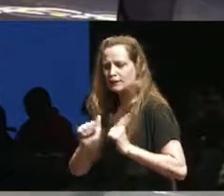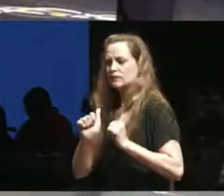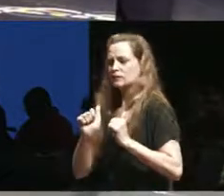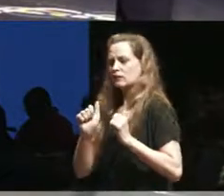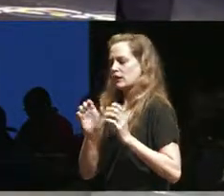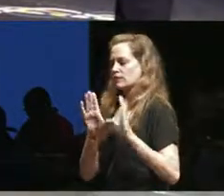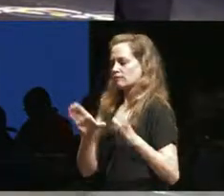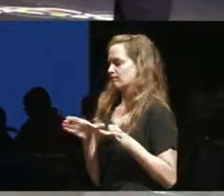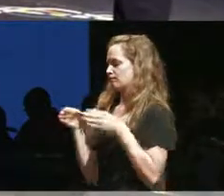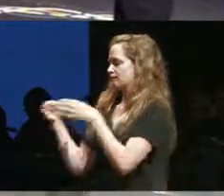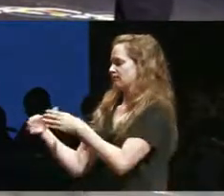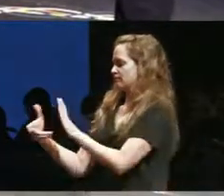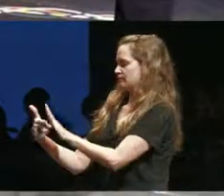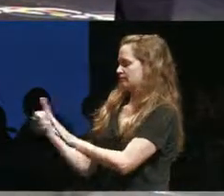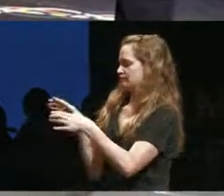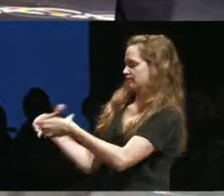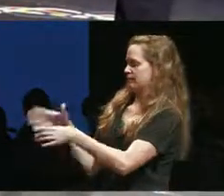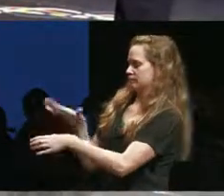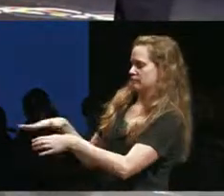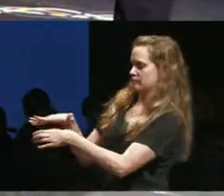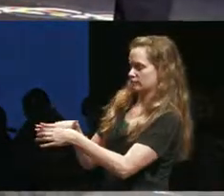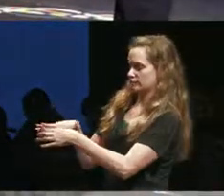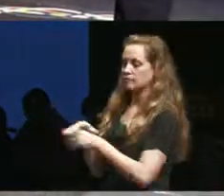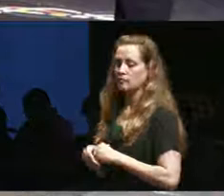So I just wanted to just really echo that and then also you know from my